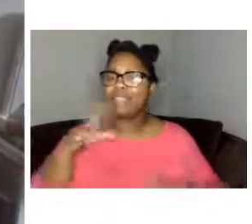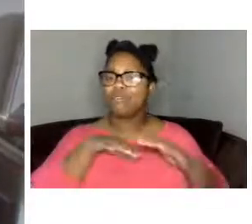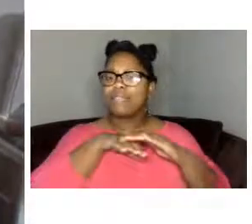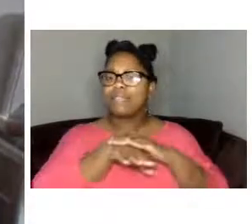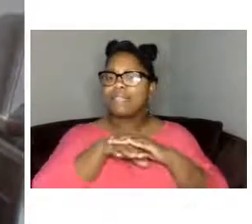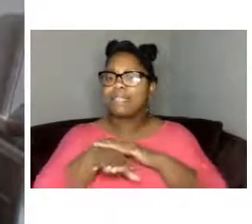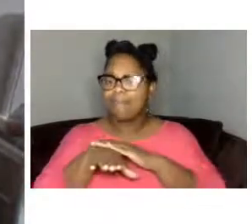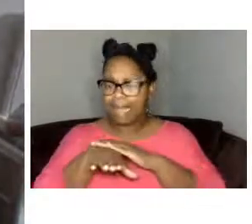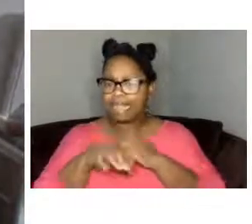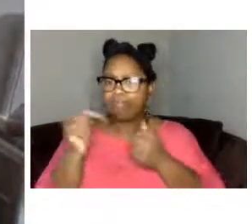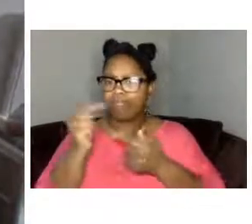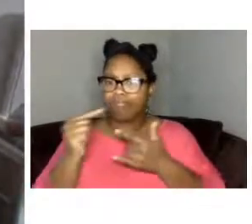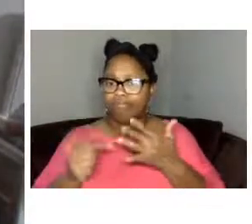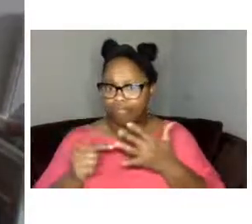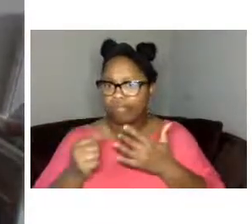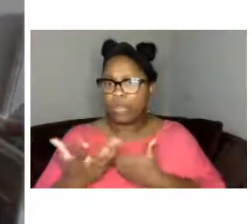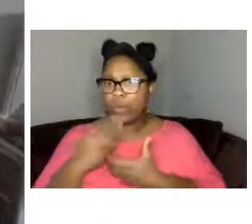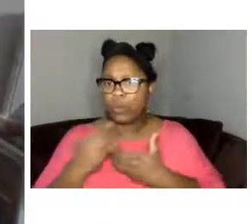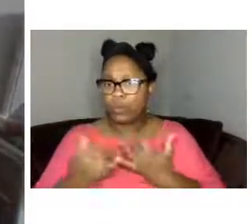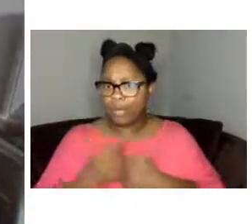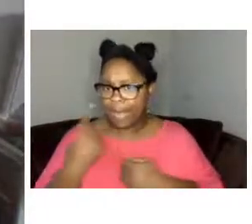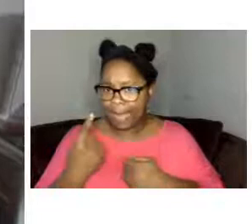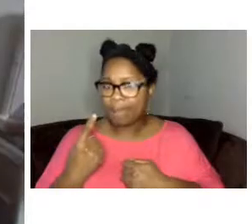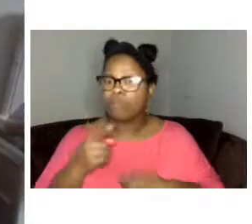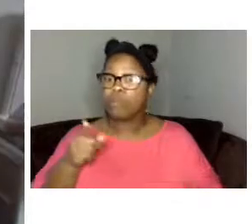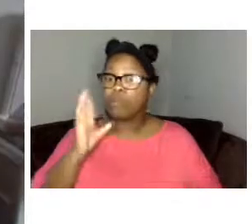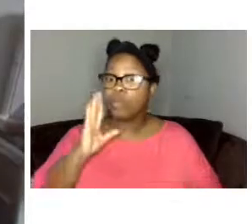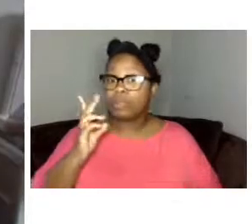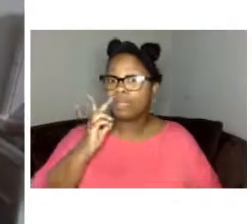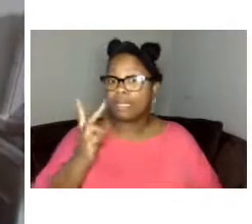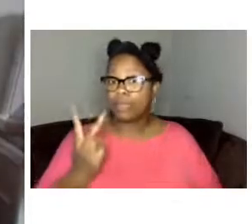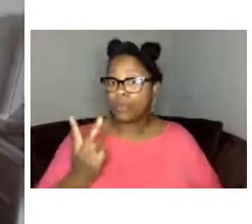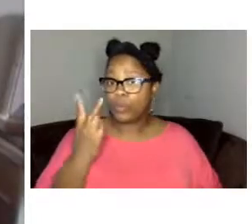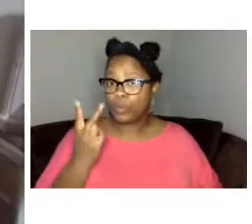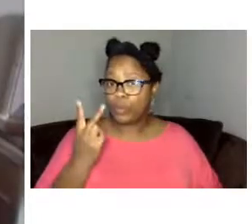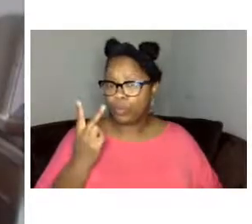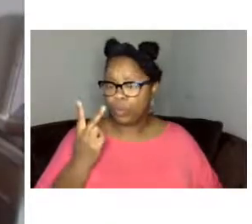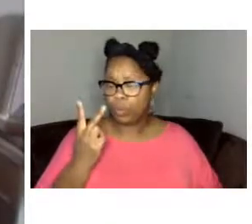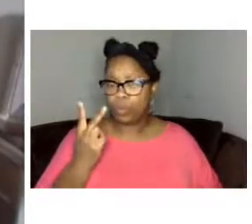at play today you will see to my right on the screen